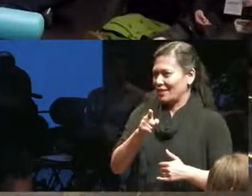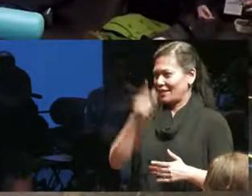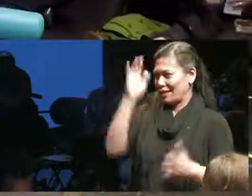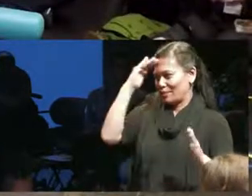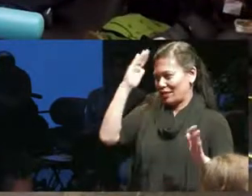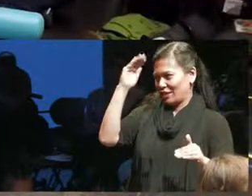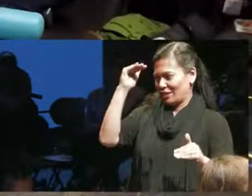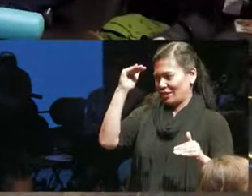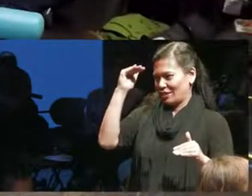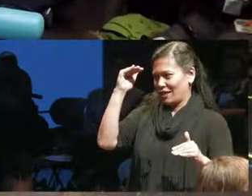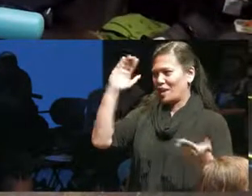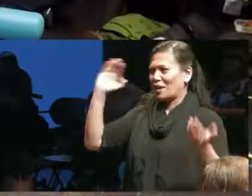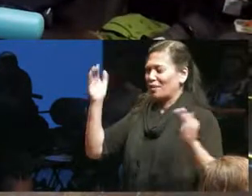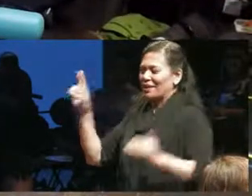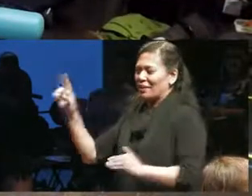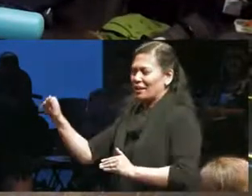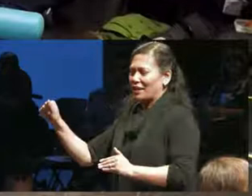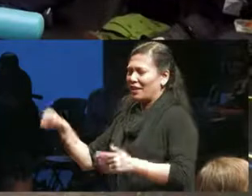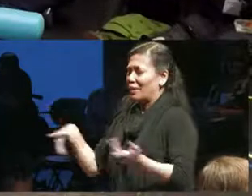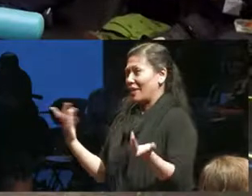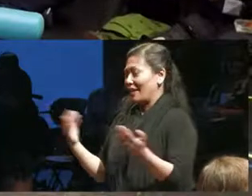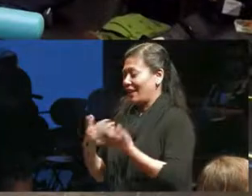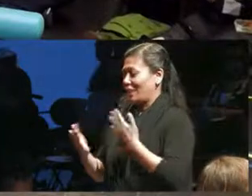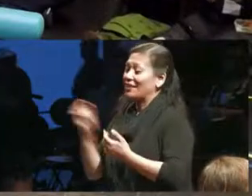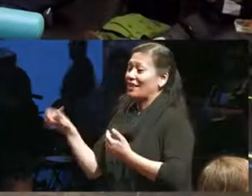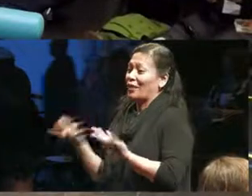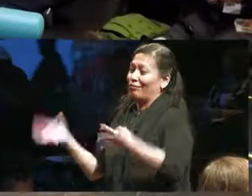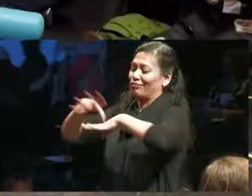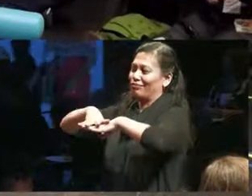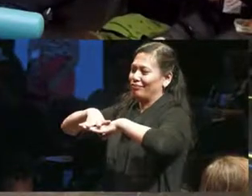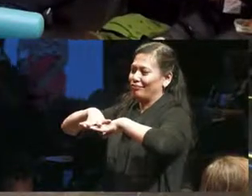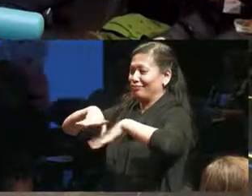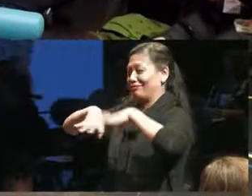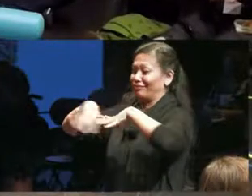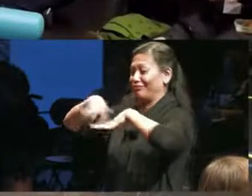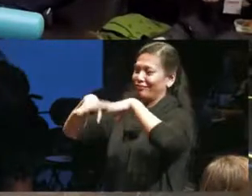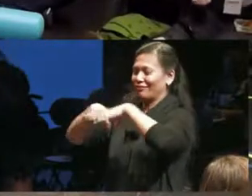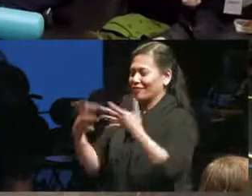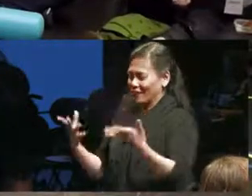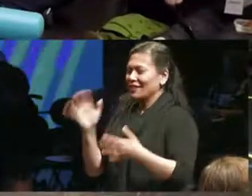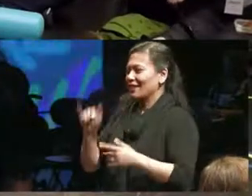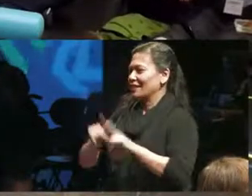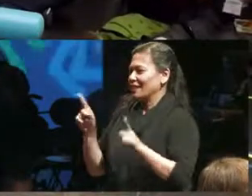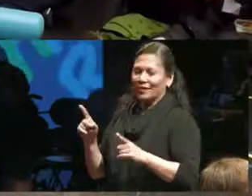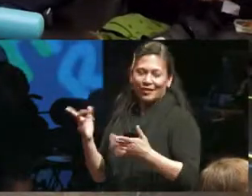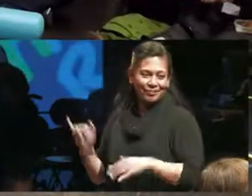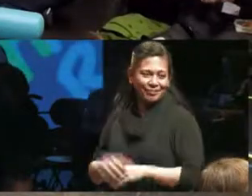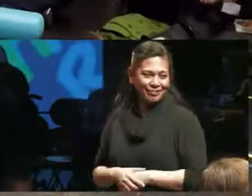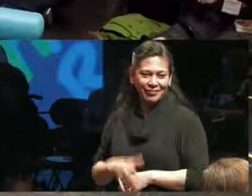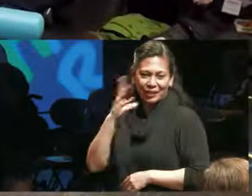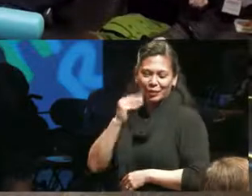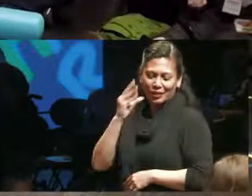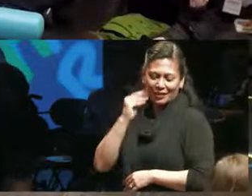with disability but then again that's another intersection of experience in in